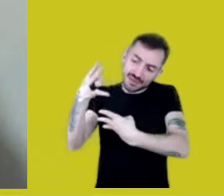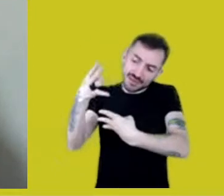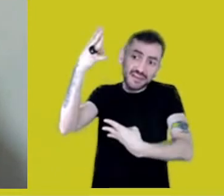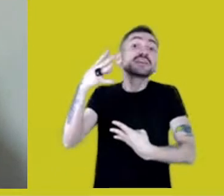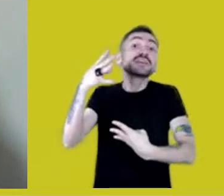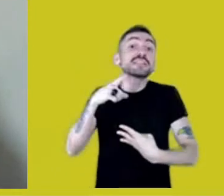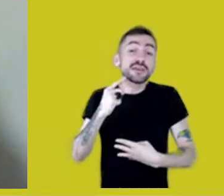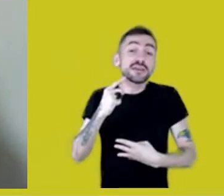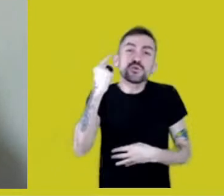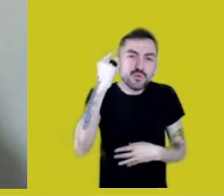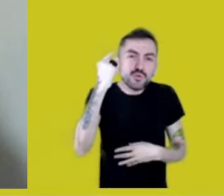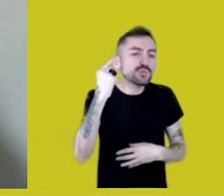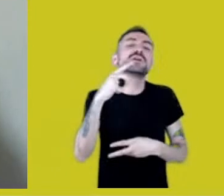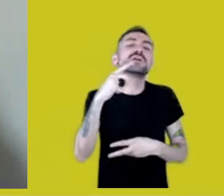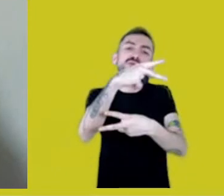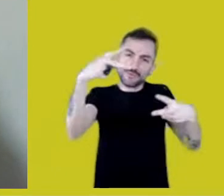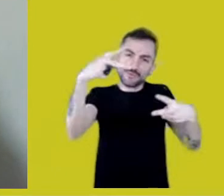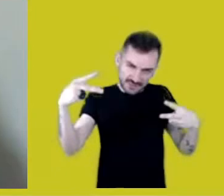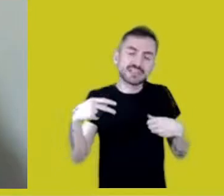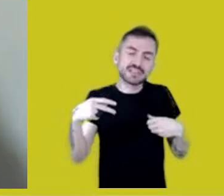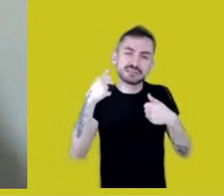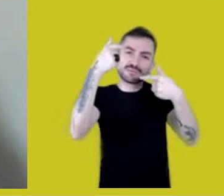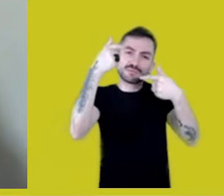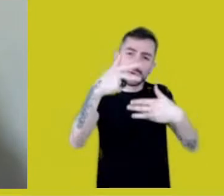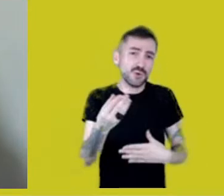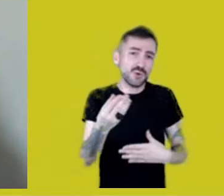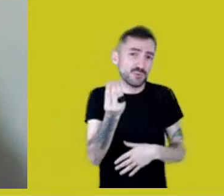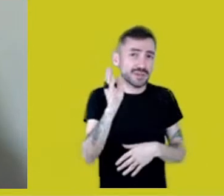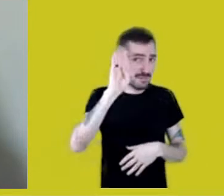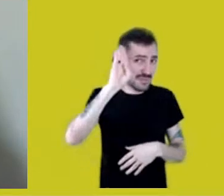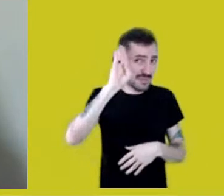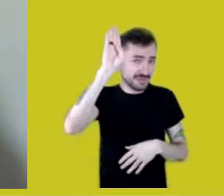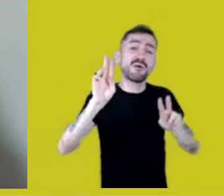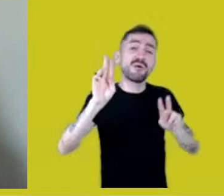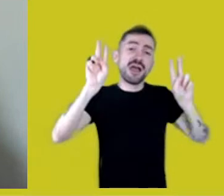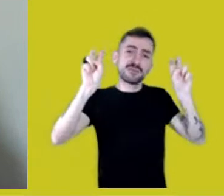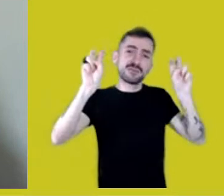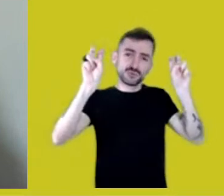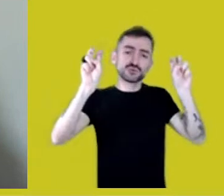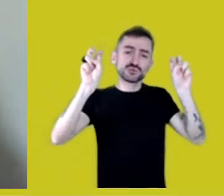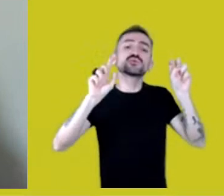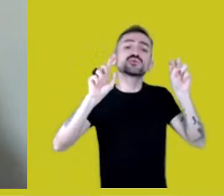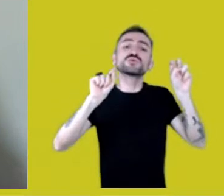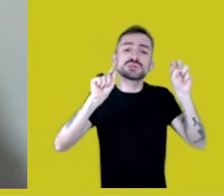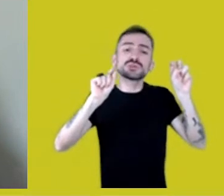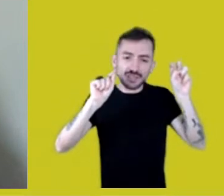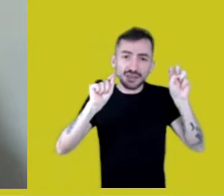and perhaps is today’s main topic, is the territory issue.